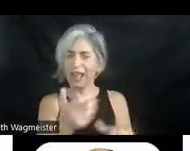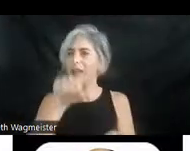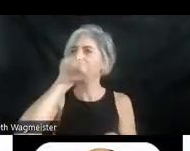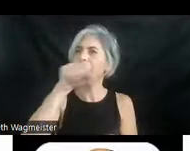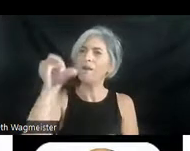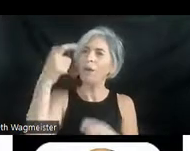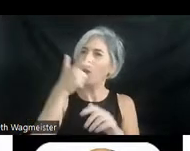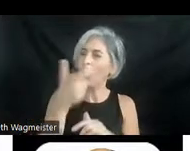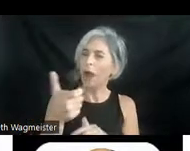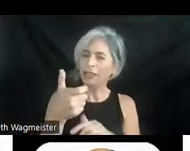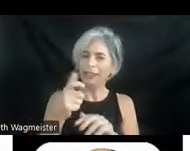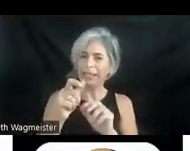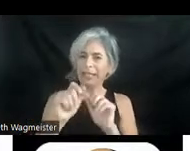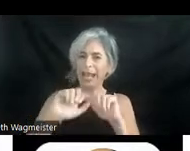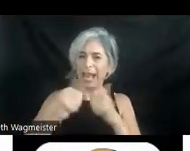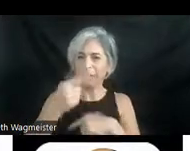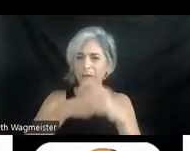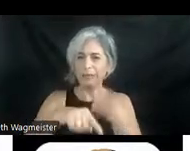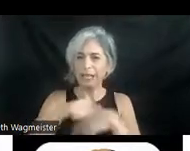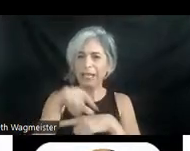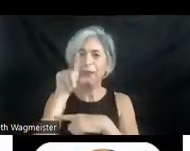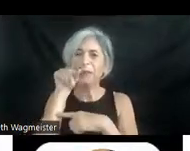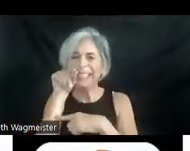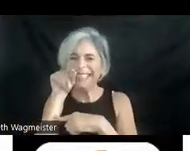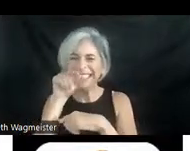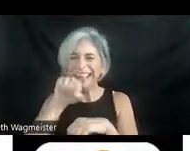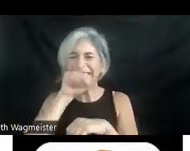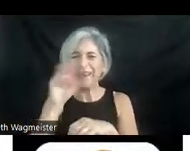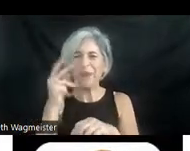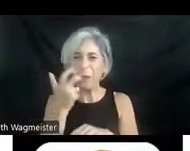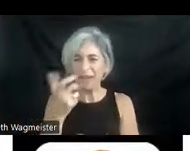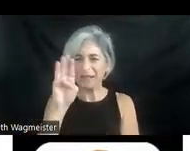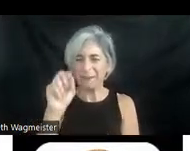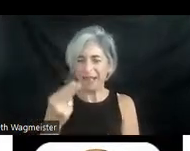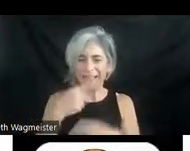that. How many different ways can you sign "tweet" you know.